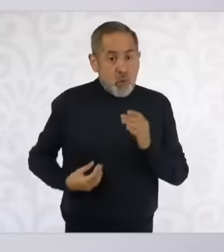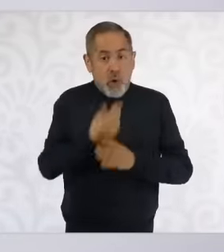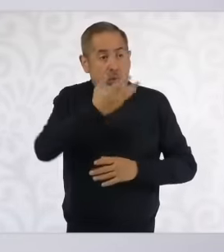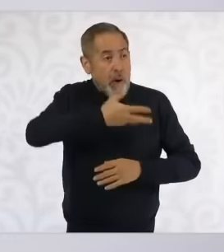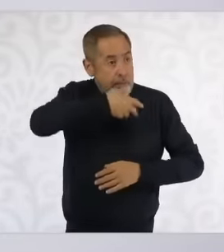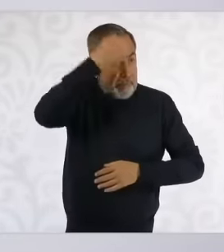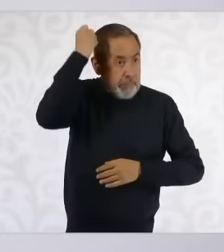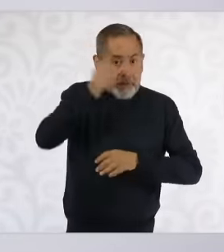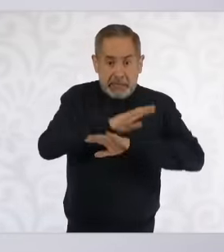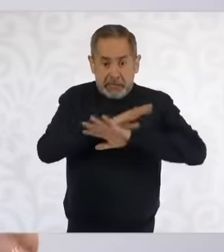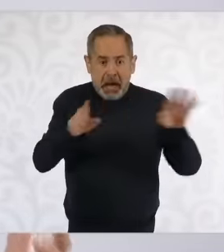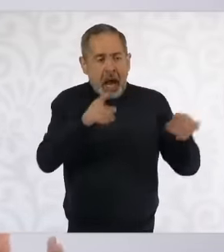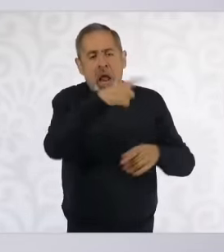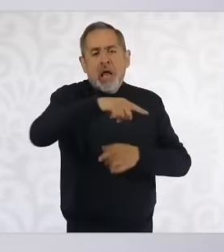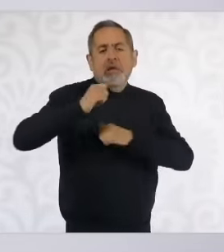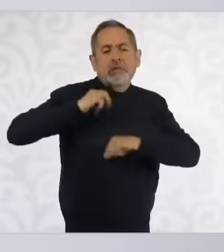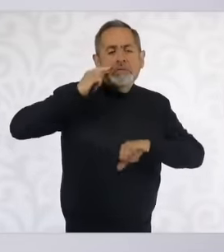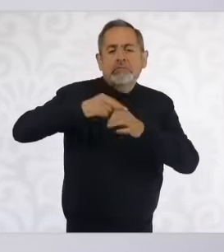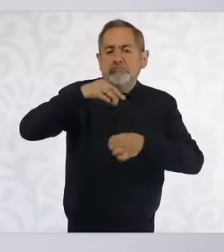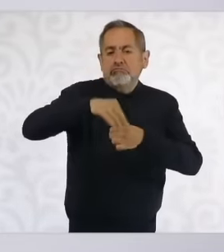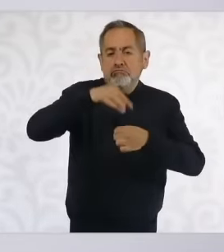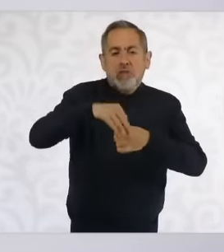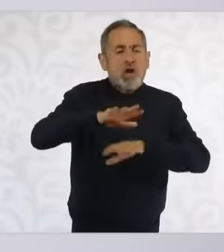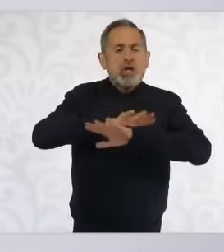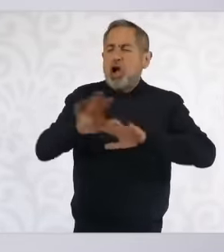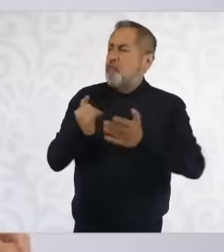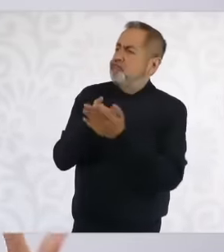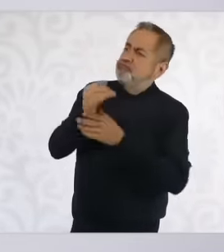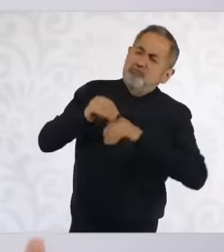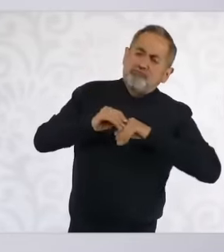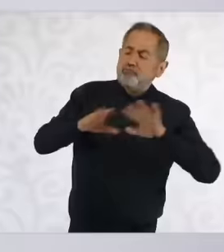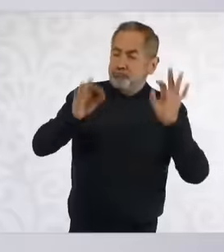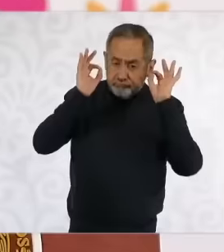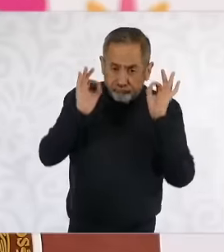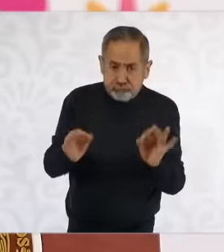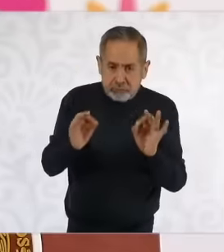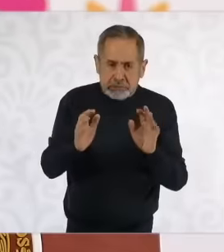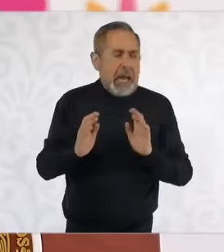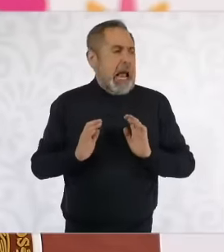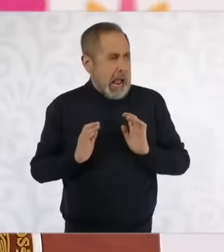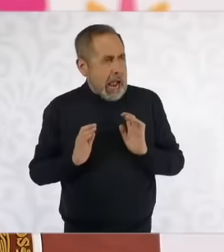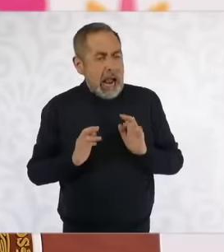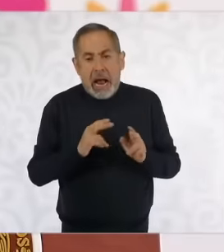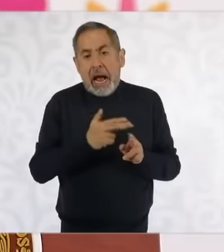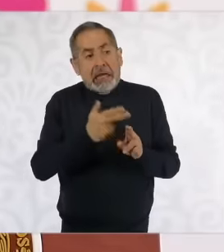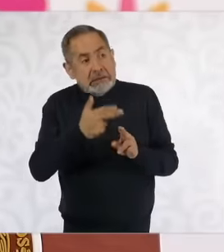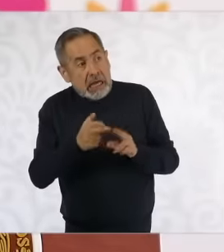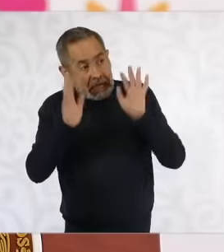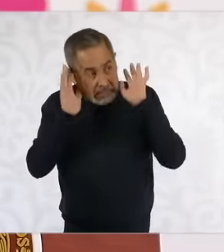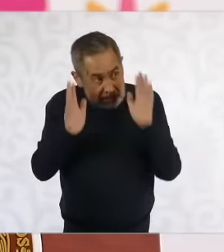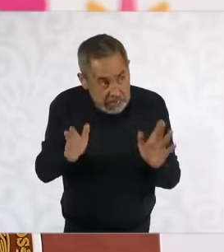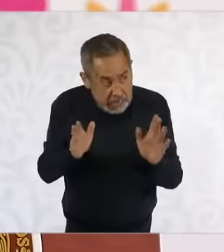electoral bodies have made their final decision at that moment because we will establish the relationship and